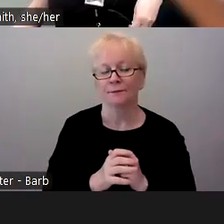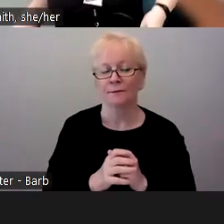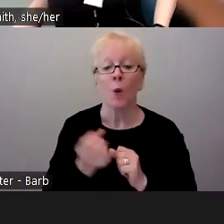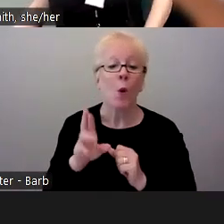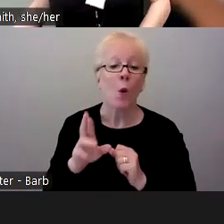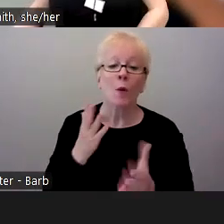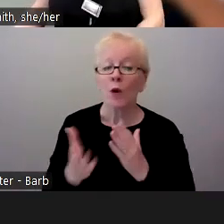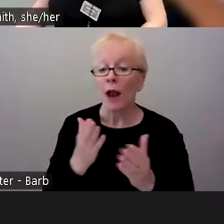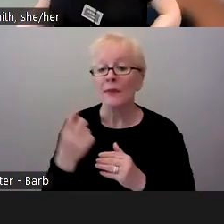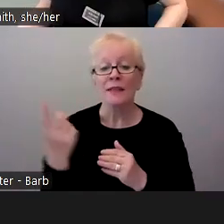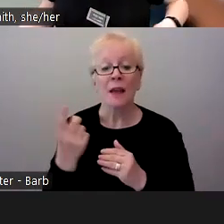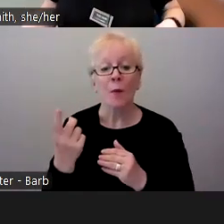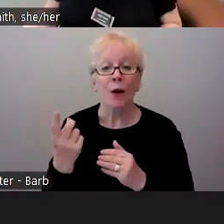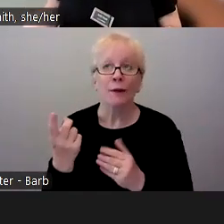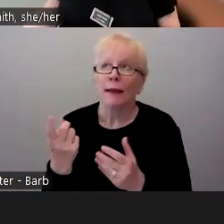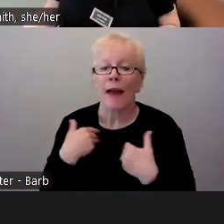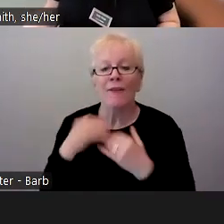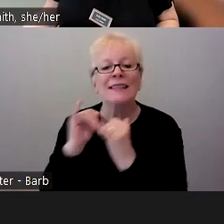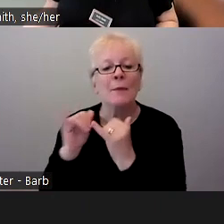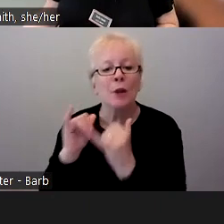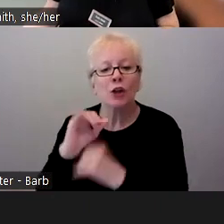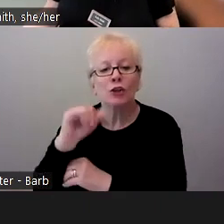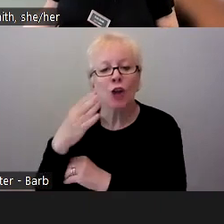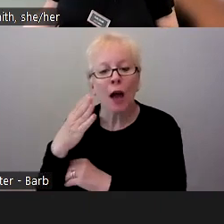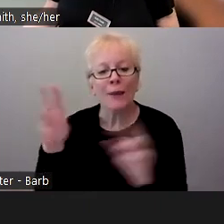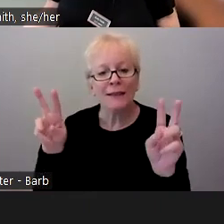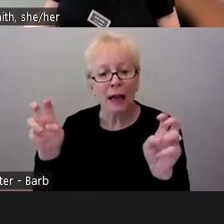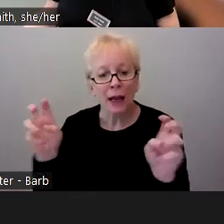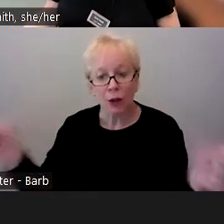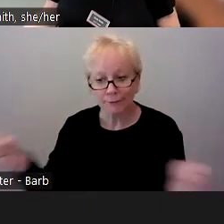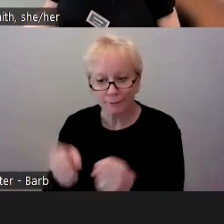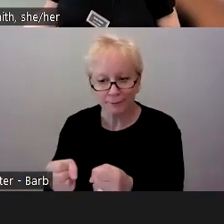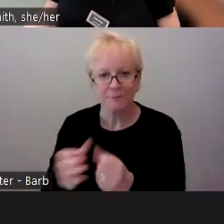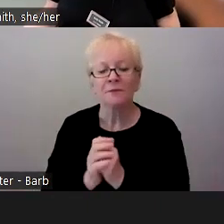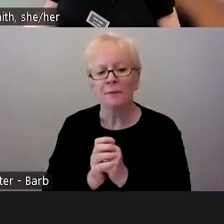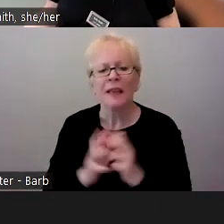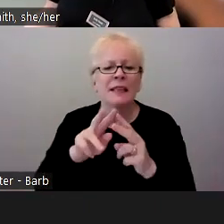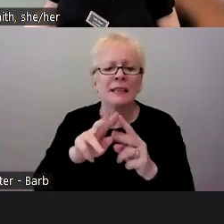someone who shares a similar job title. And again, it just depends on the cohort of folks that we have together.